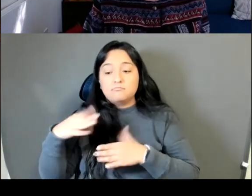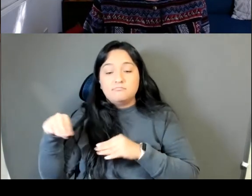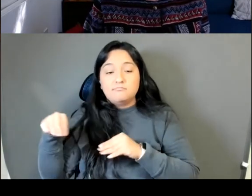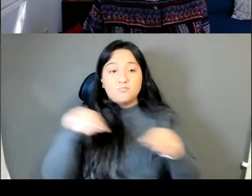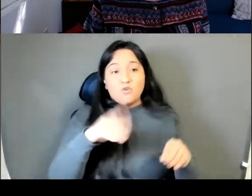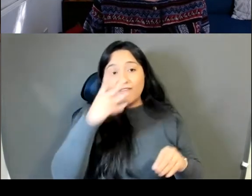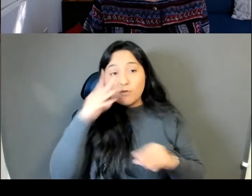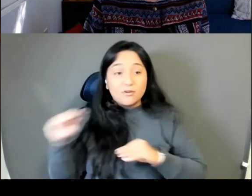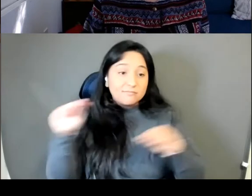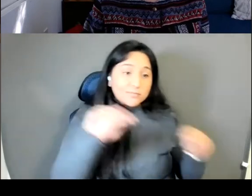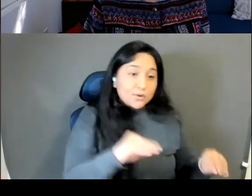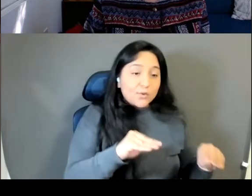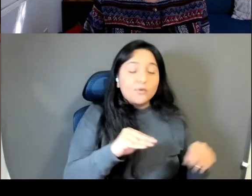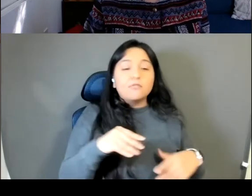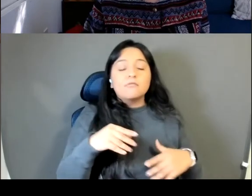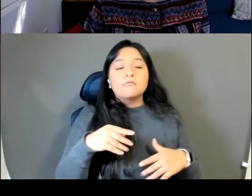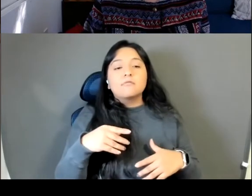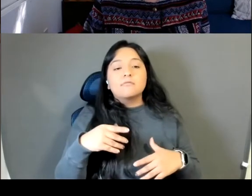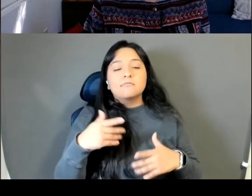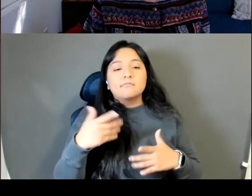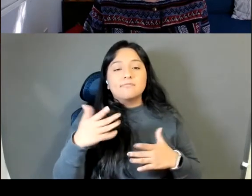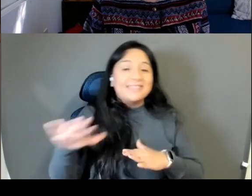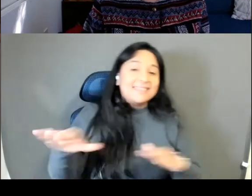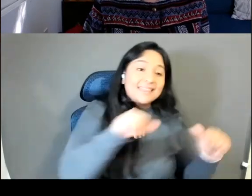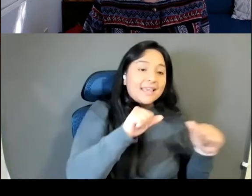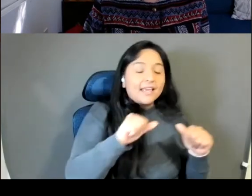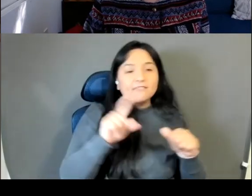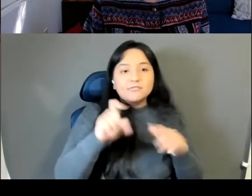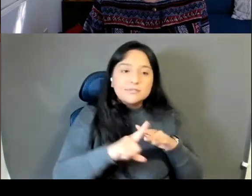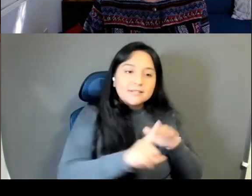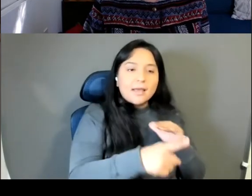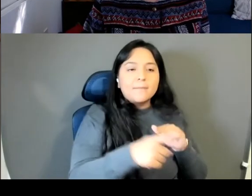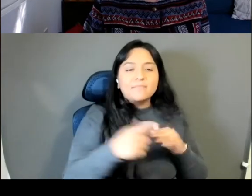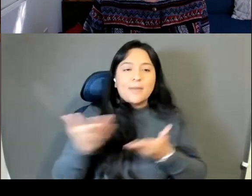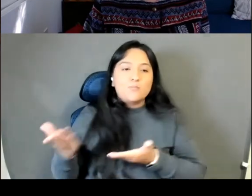are displaced to another place and I'd love to hear both of your thoughts.